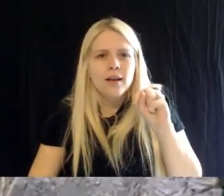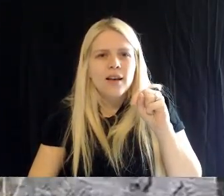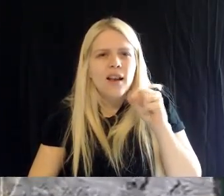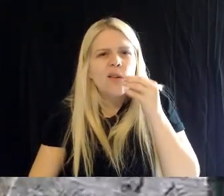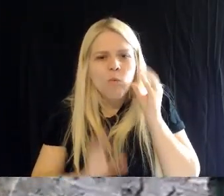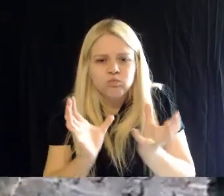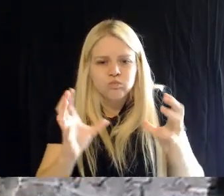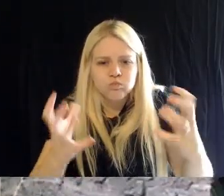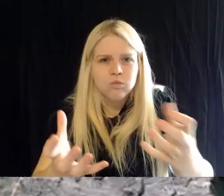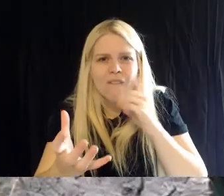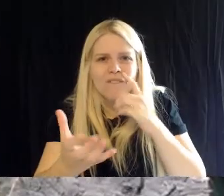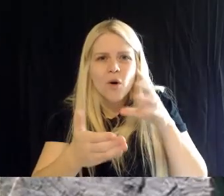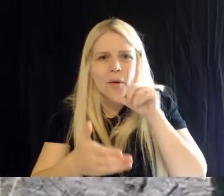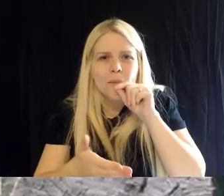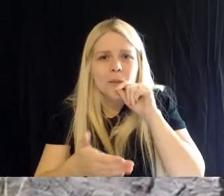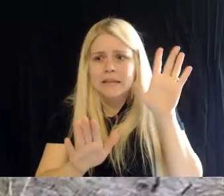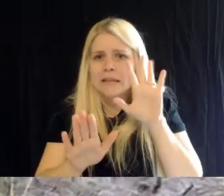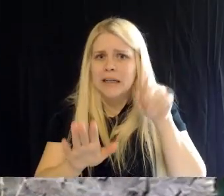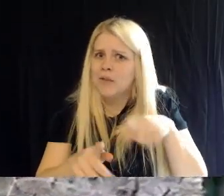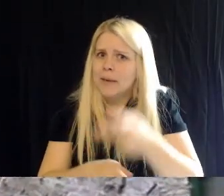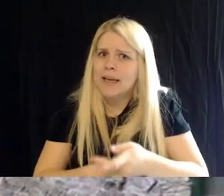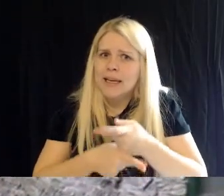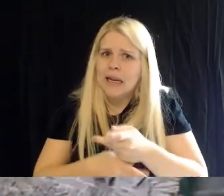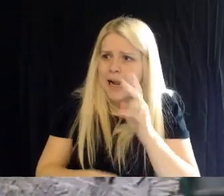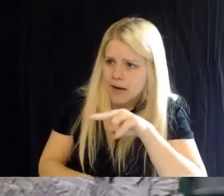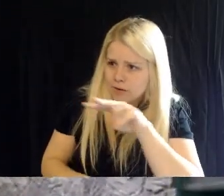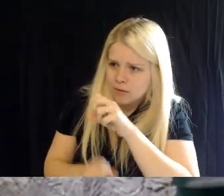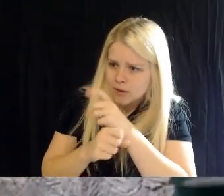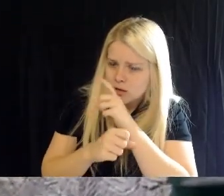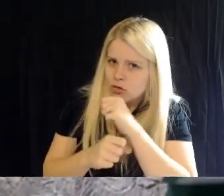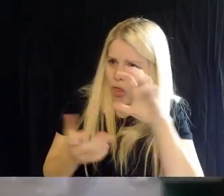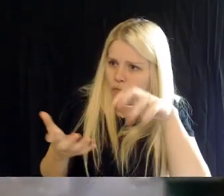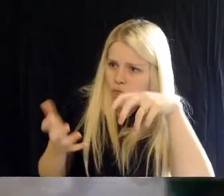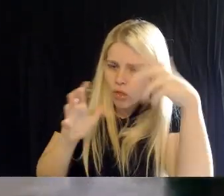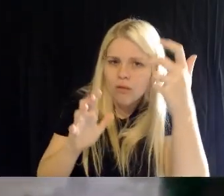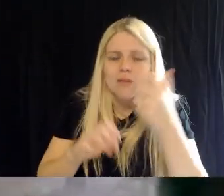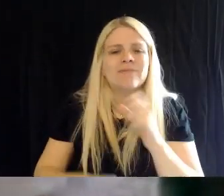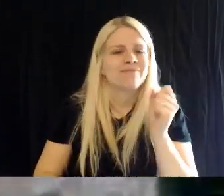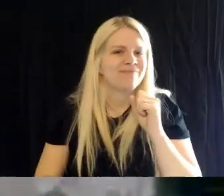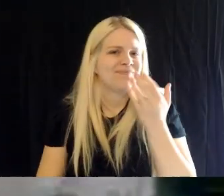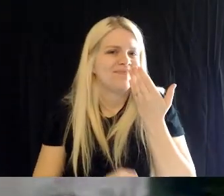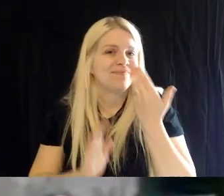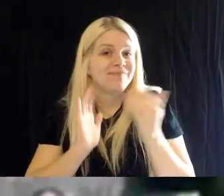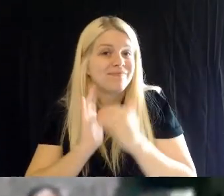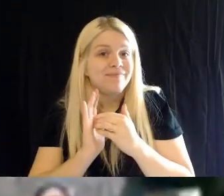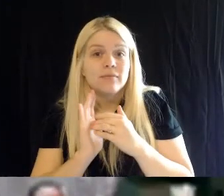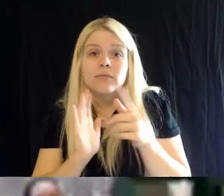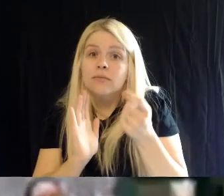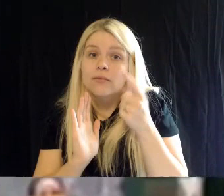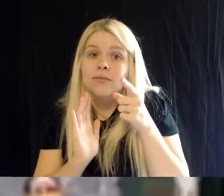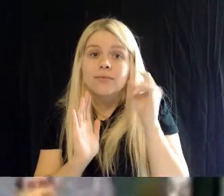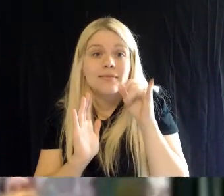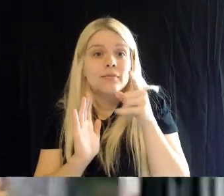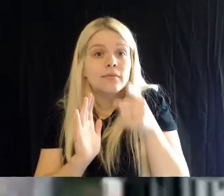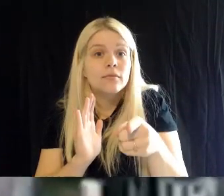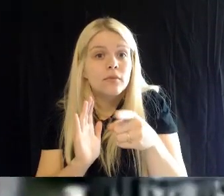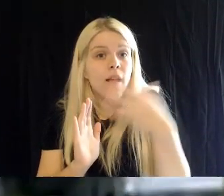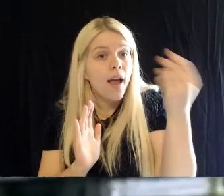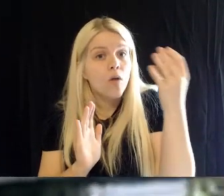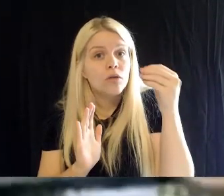nesting areas and disturb their their behavior. Brad: And that's a great tip for our viewers to do the same when they're out pruning their trees or shrubbery, to